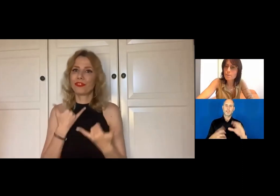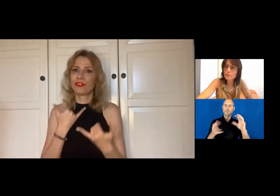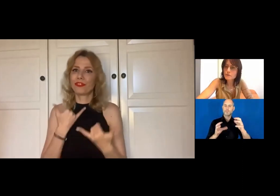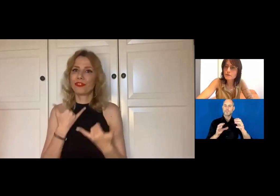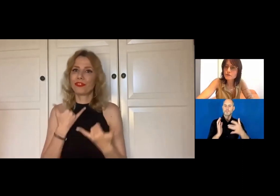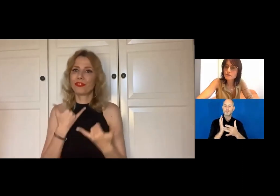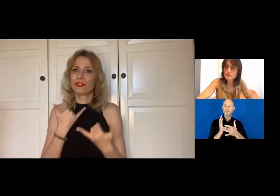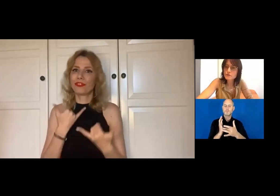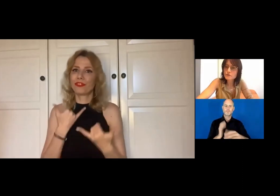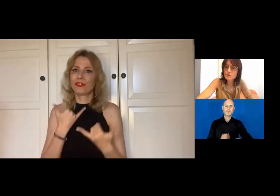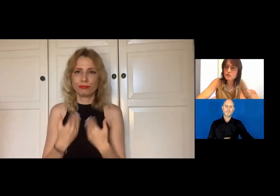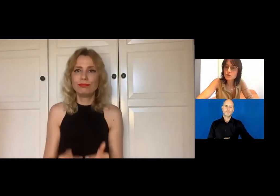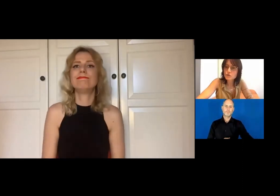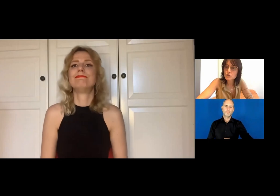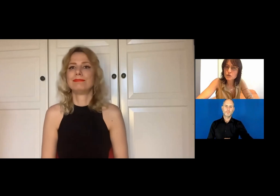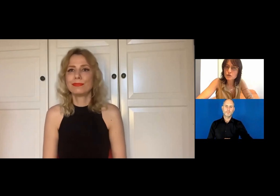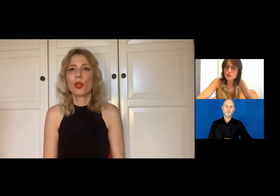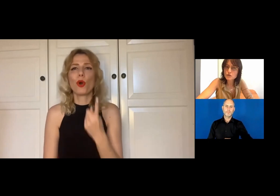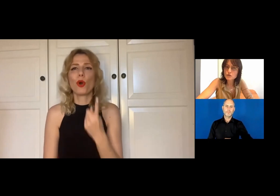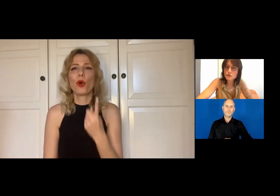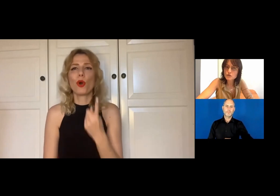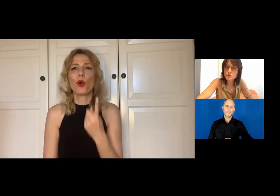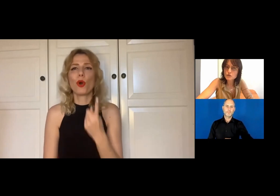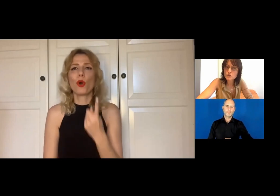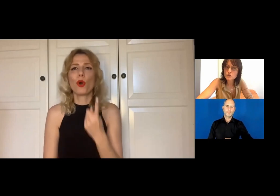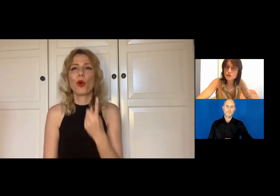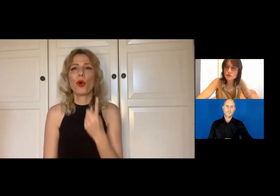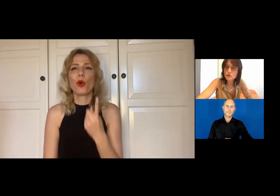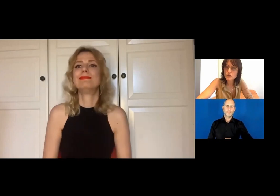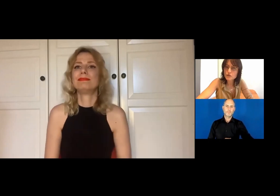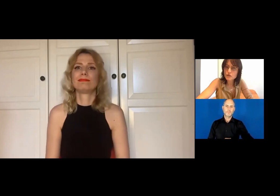[Interpreter's comment: Wait, the video is stuck right now. One second.]